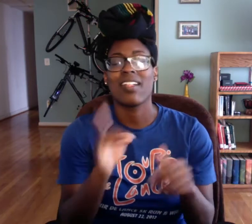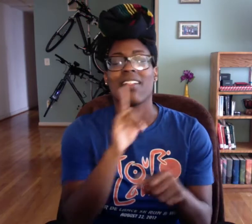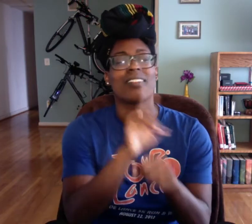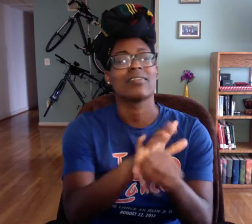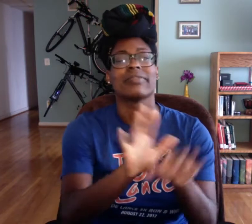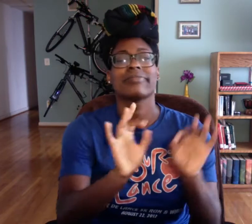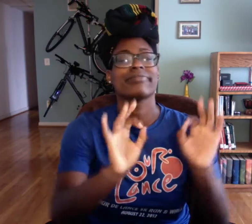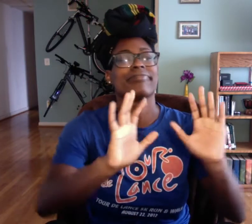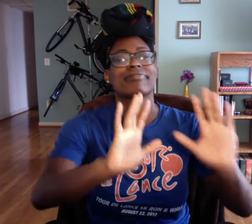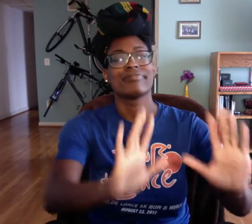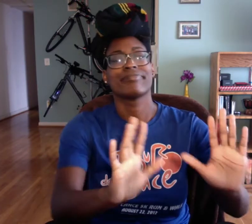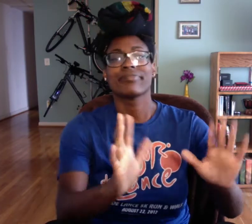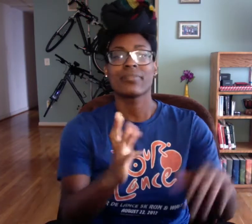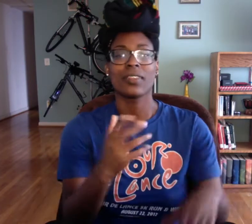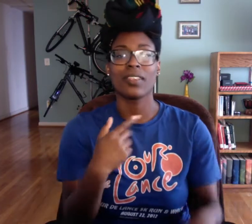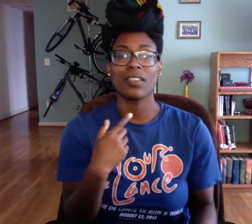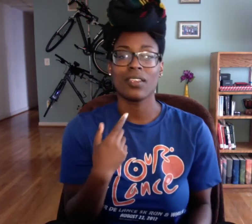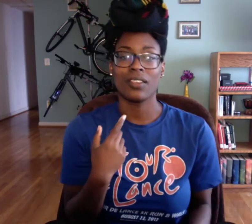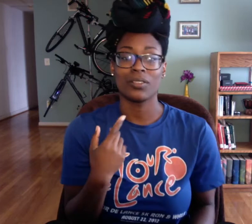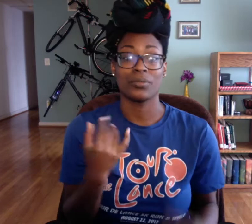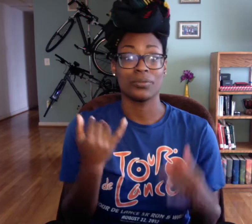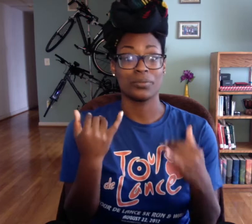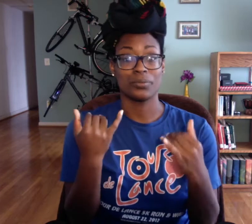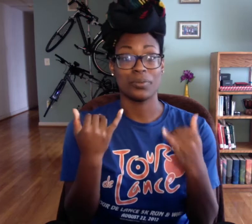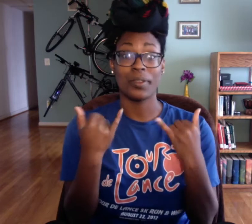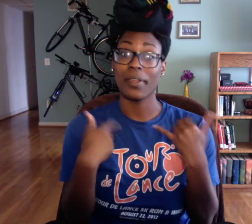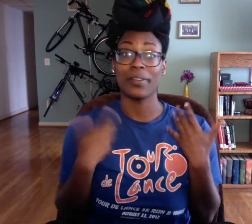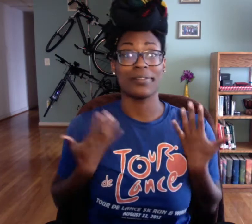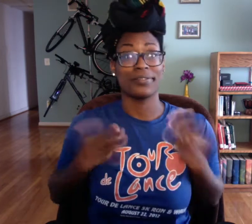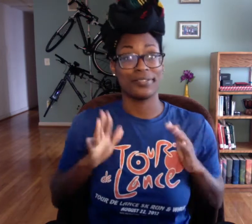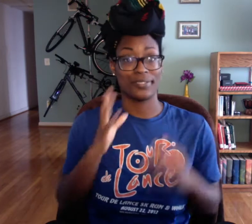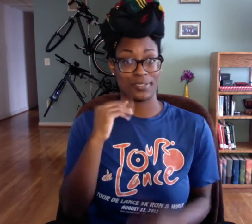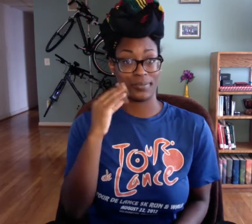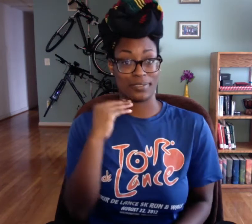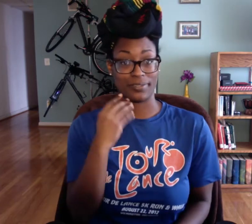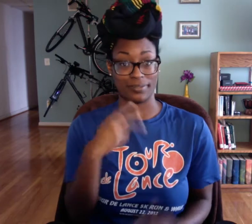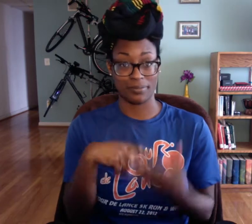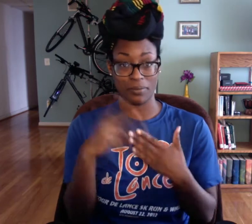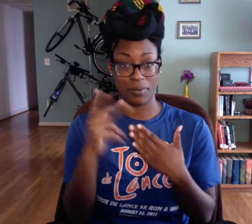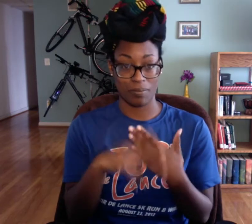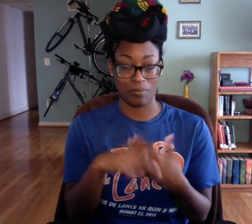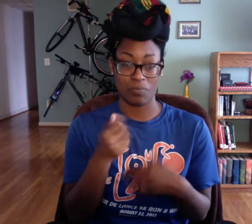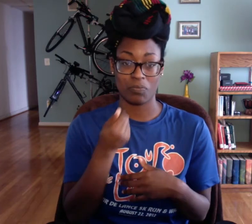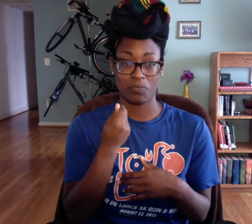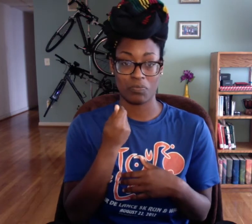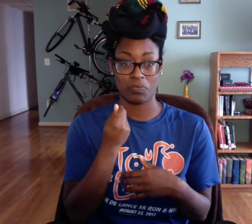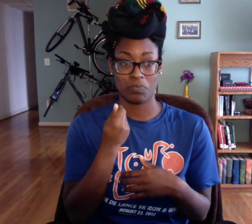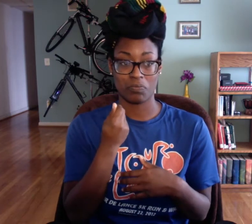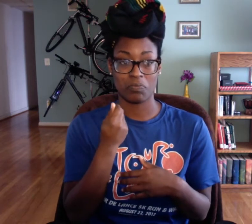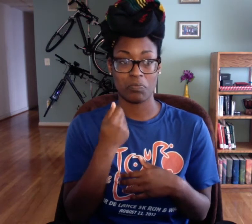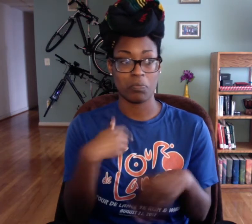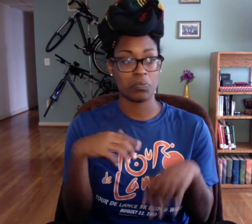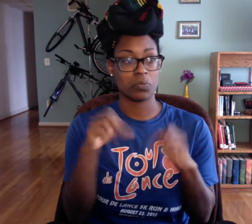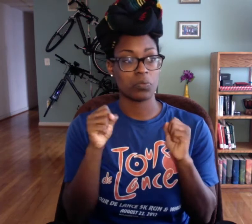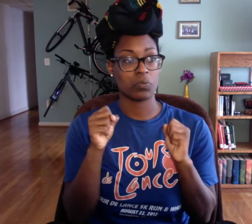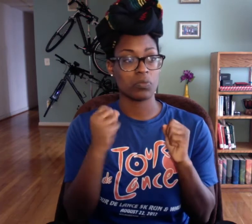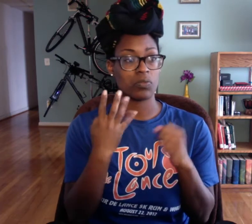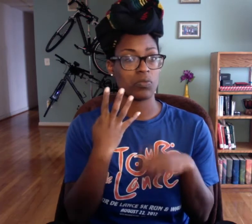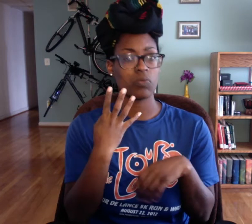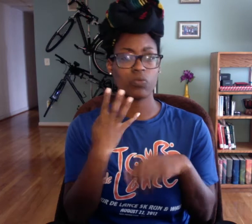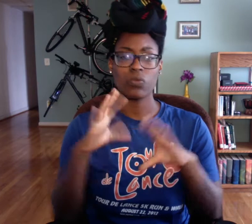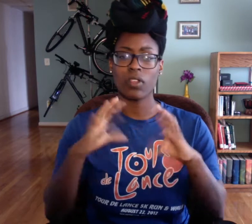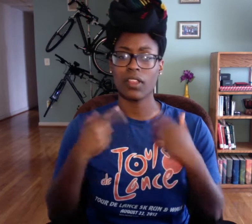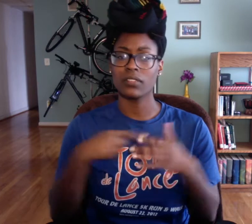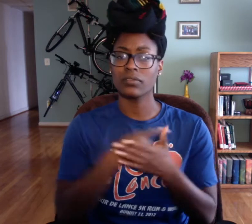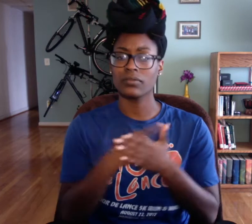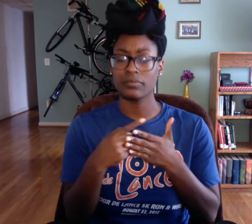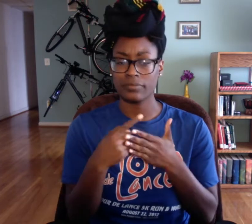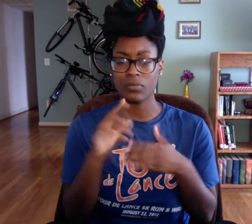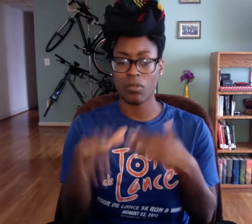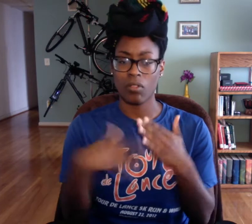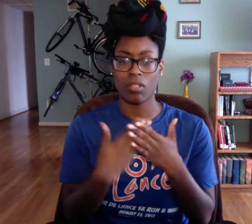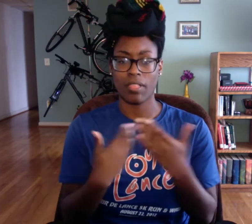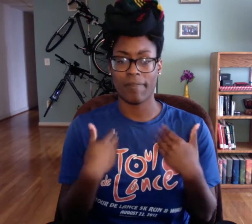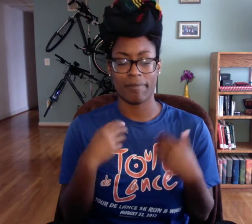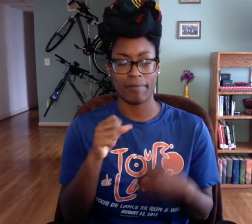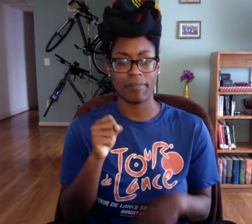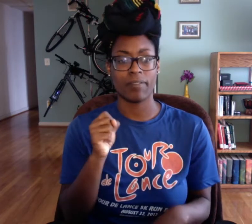You will understand them I promise.